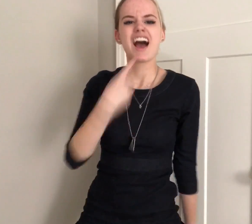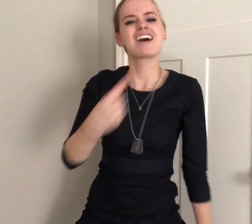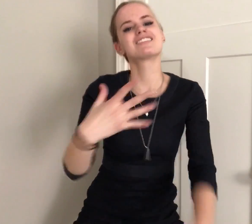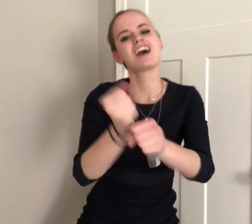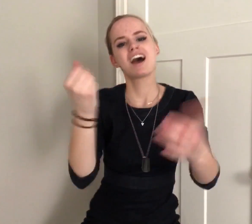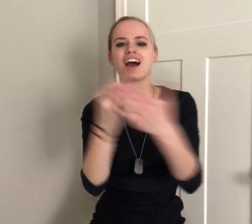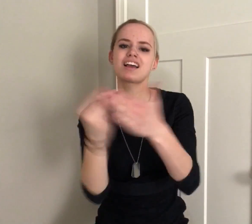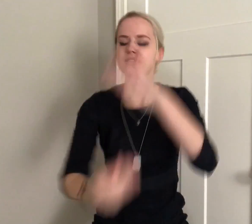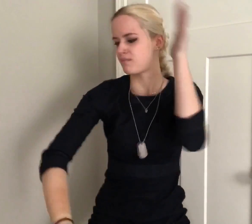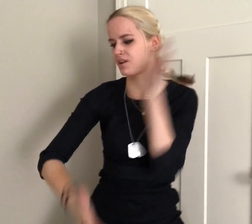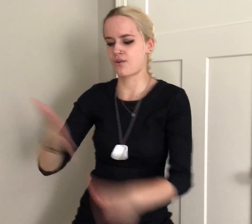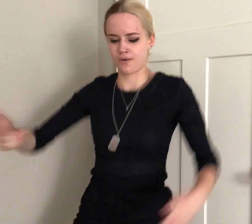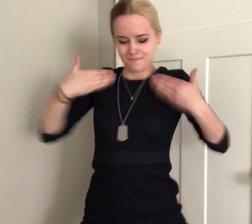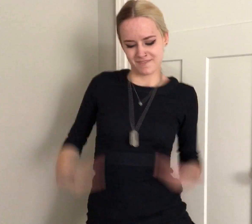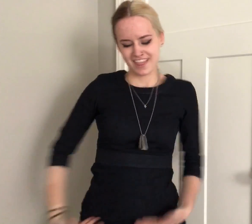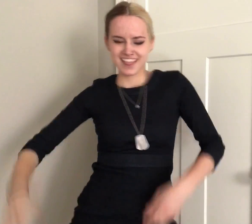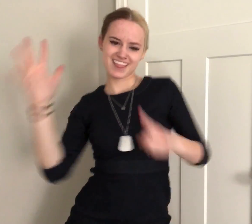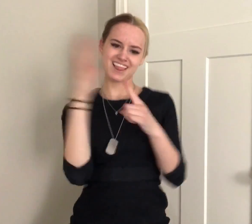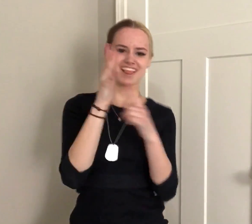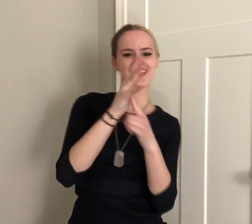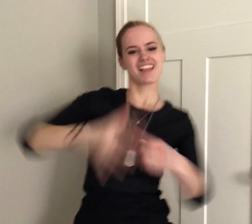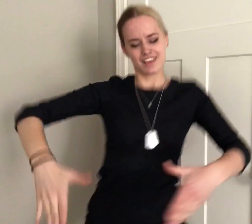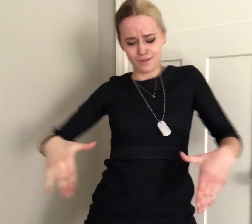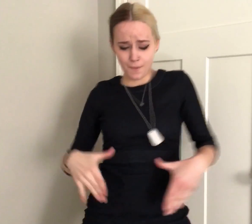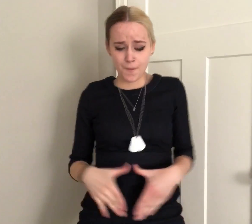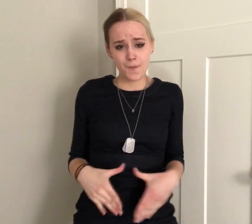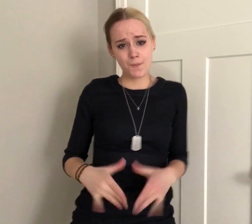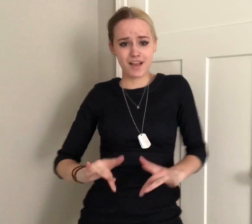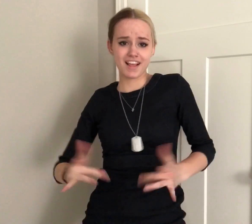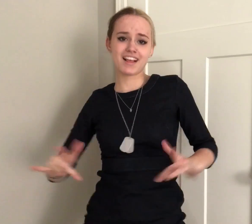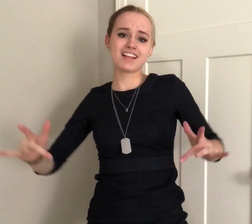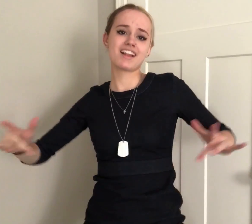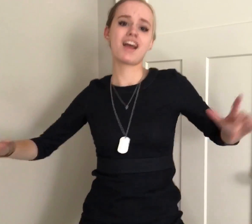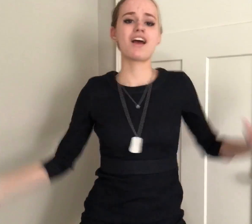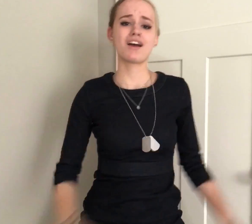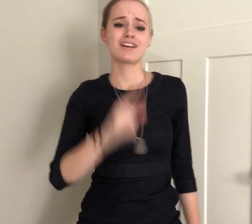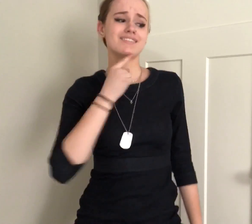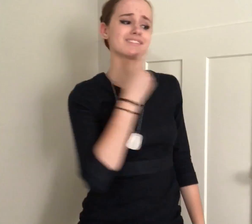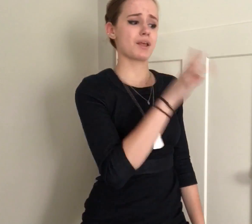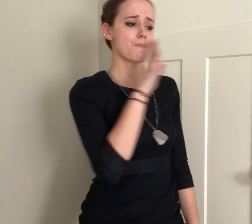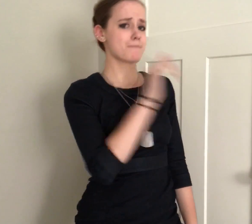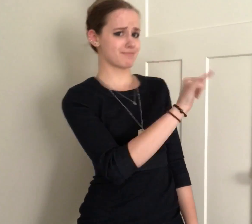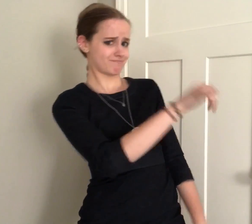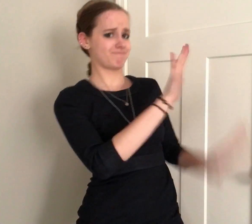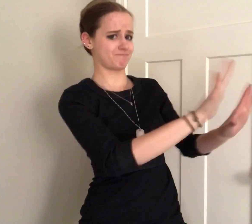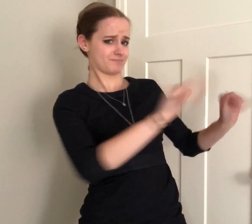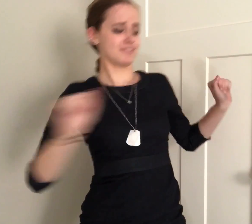I say, I get the money and go This shit is hot like a stove My pussy glitter as gold Tell that li'l bitch play her role